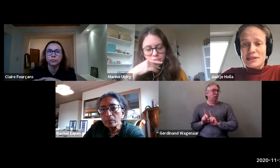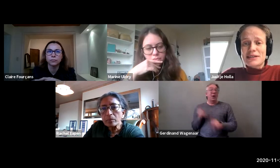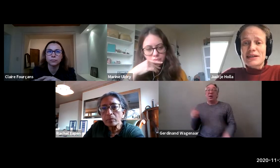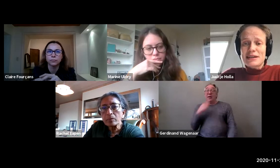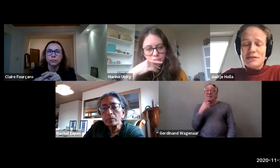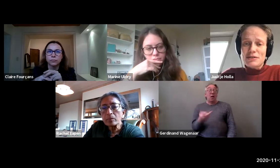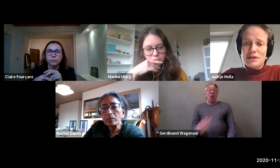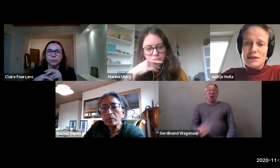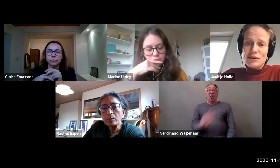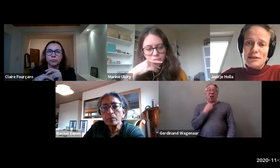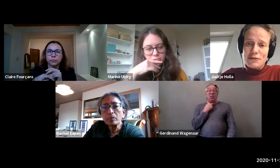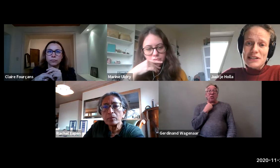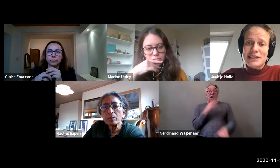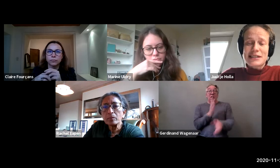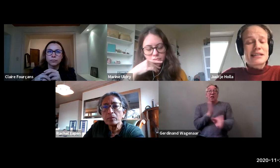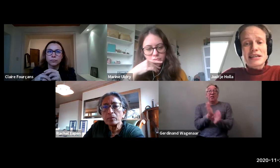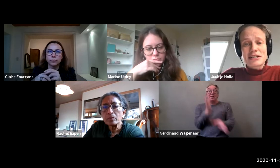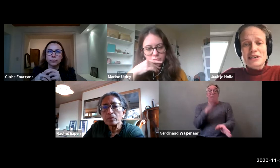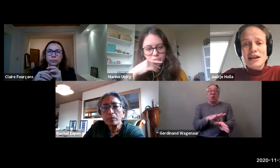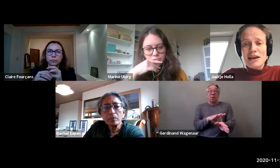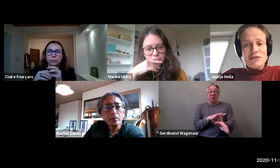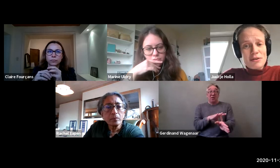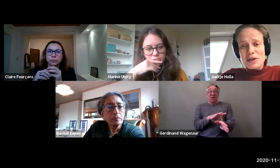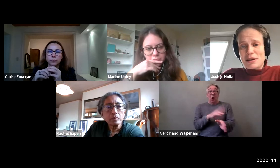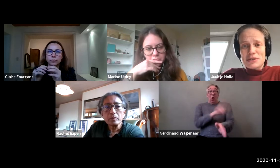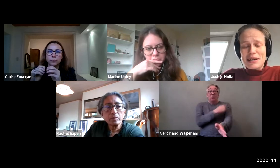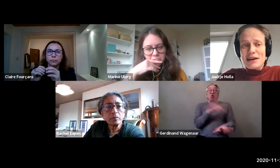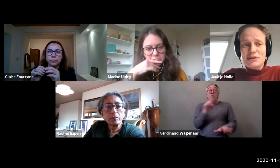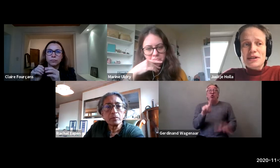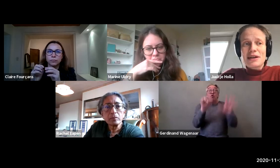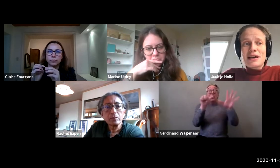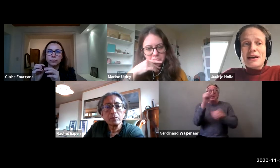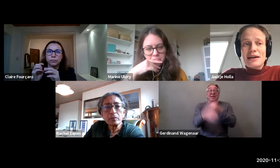in a psychiatric unit for 16 years not being able to get out.